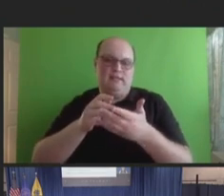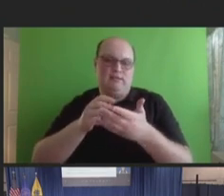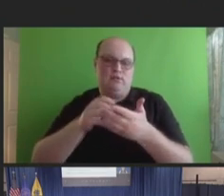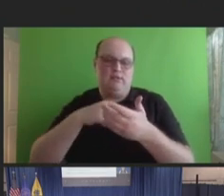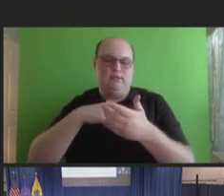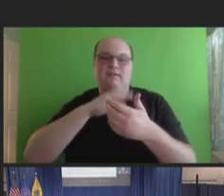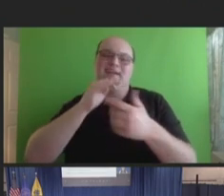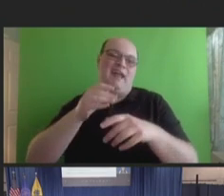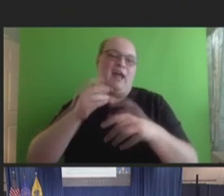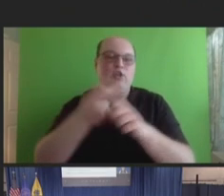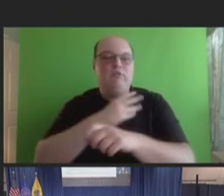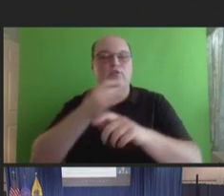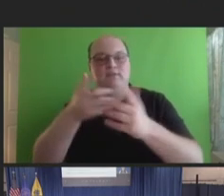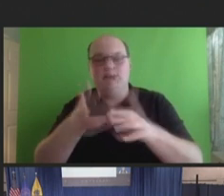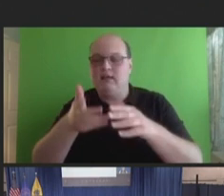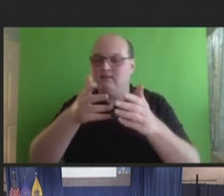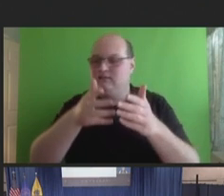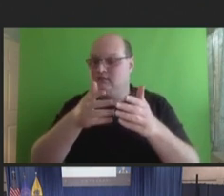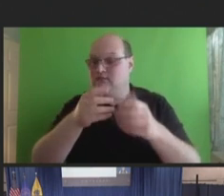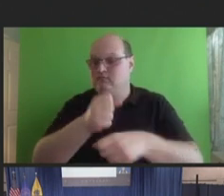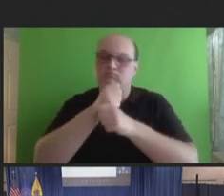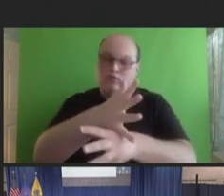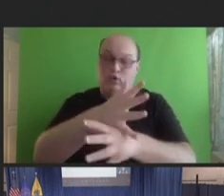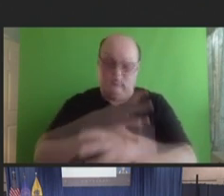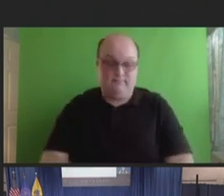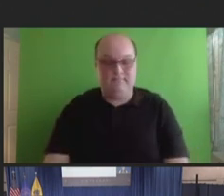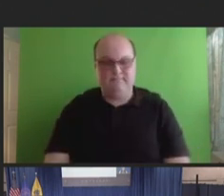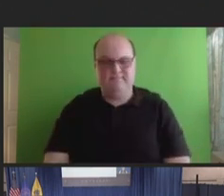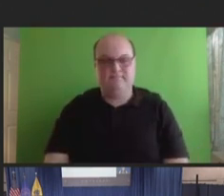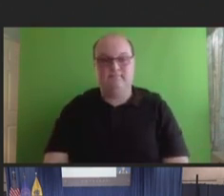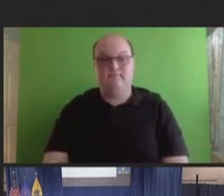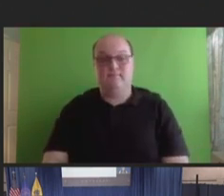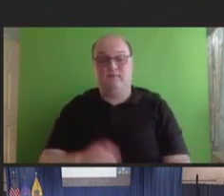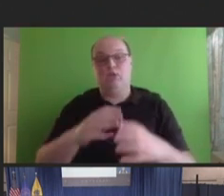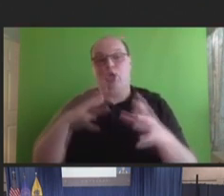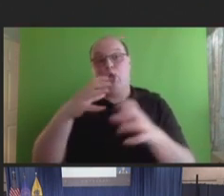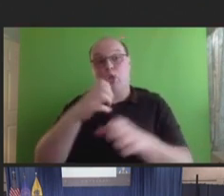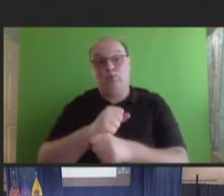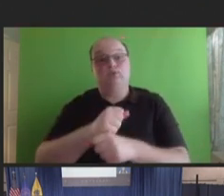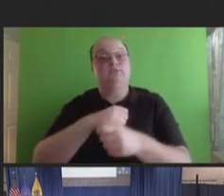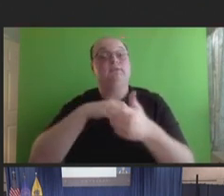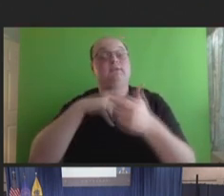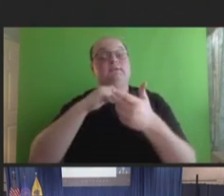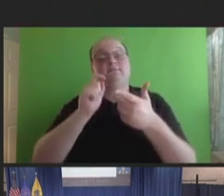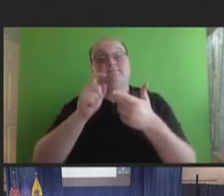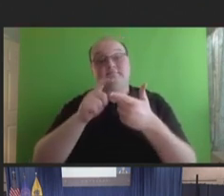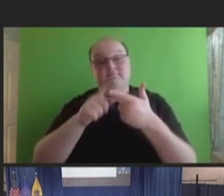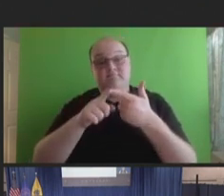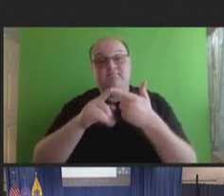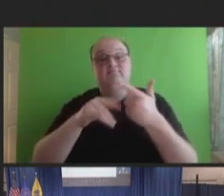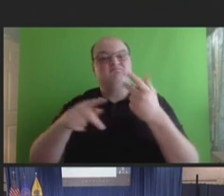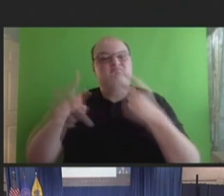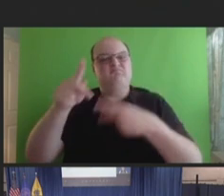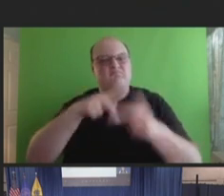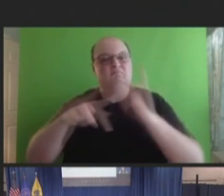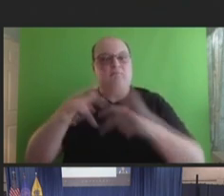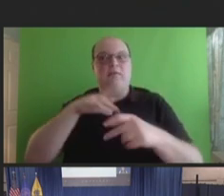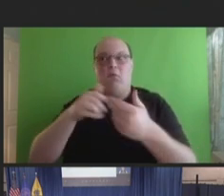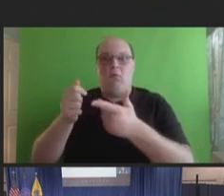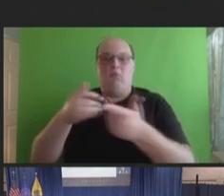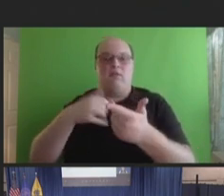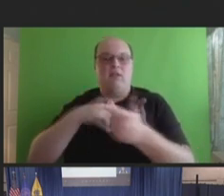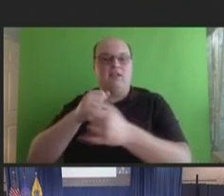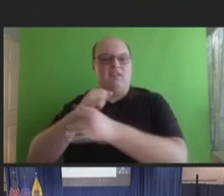To summarize the findings of this study, among persons who were presumed to be immunocompromised,